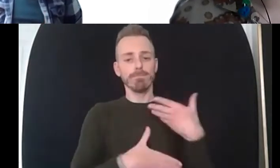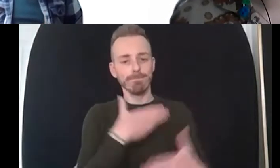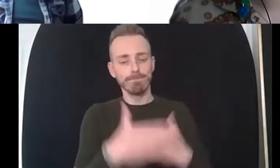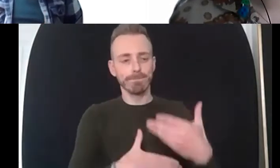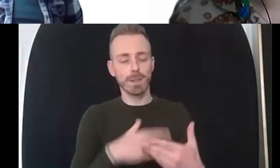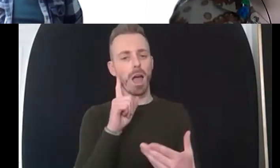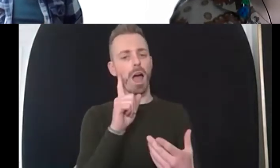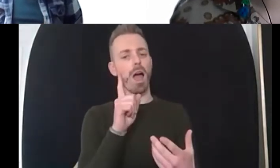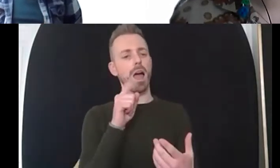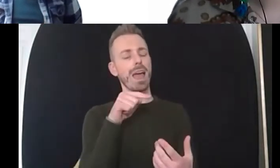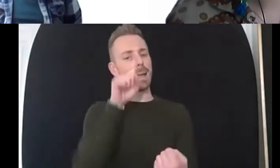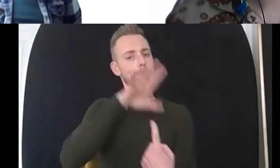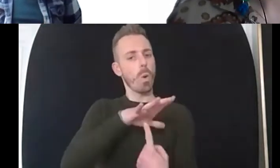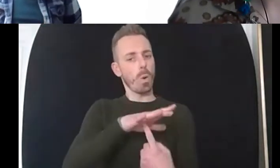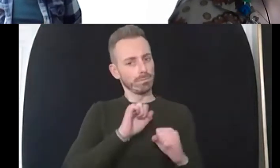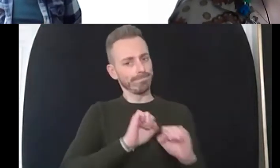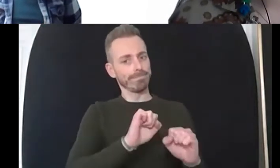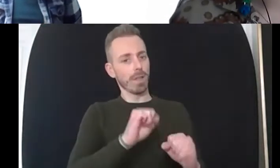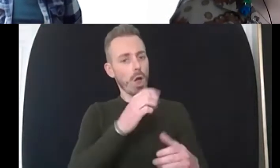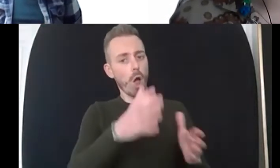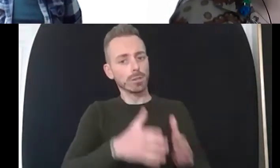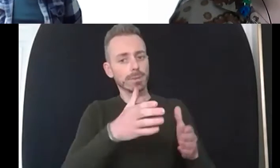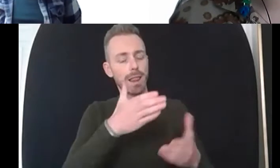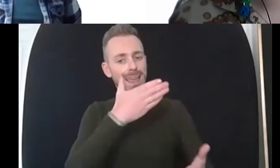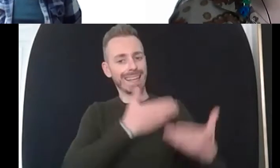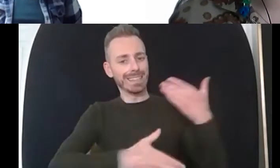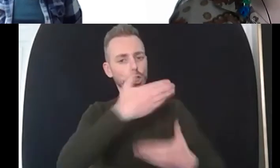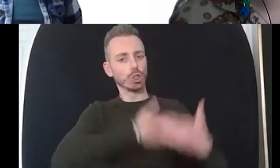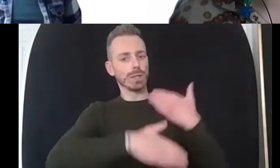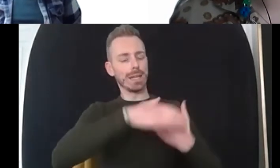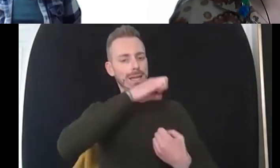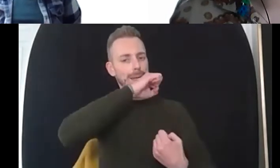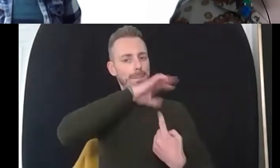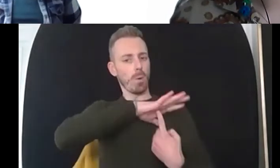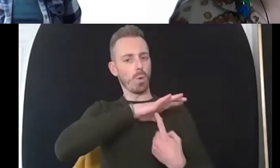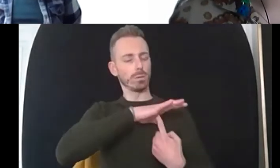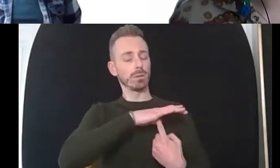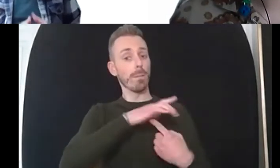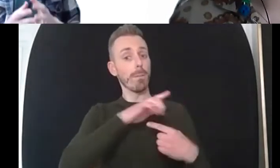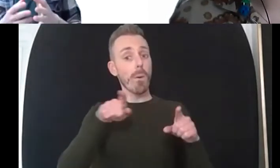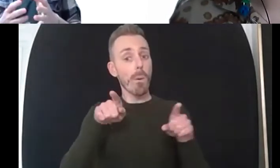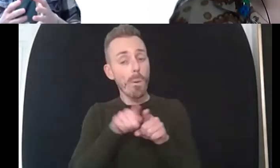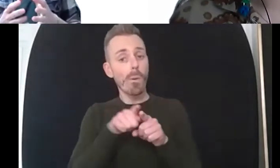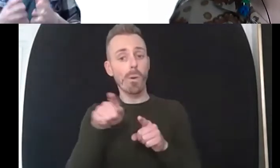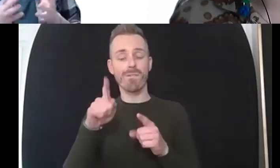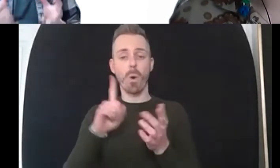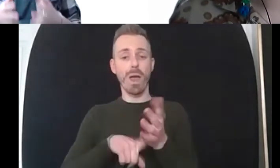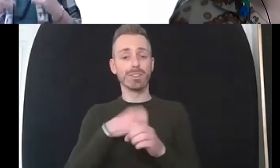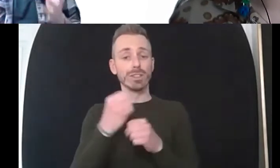uh it also has within that history some of the history of for us as an lgbt uh plus uh lgbtq plus